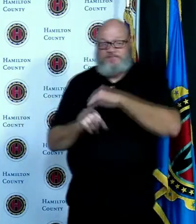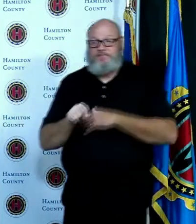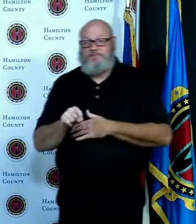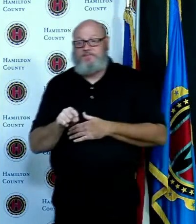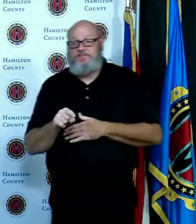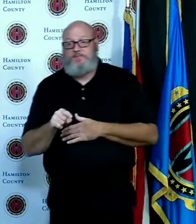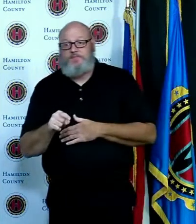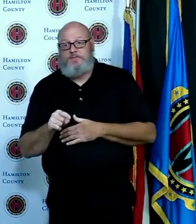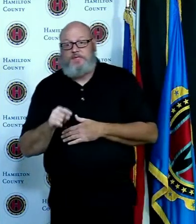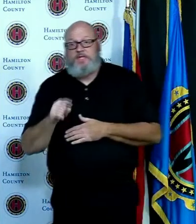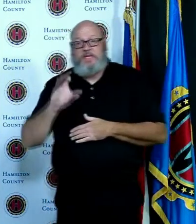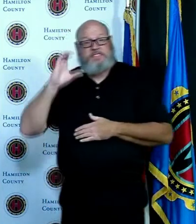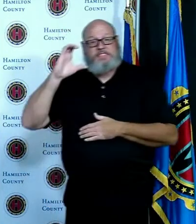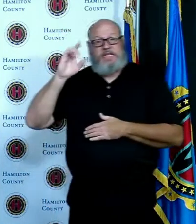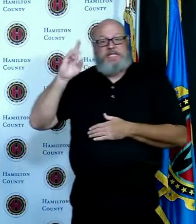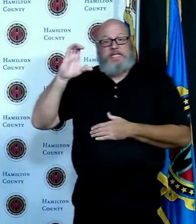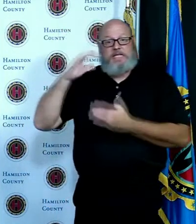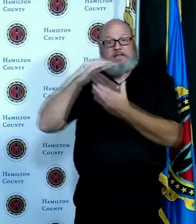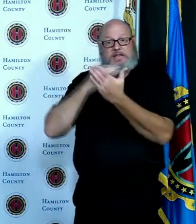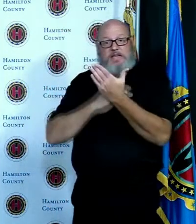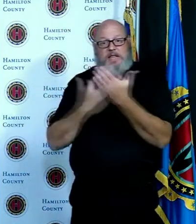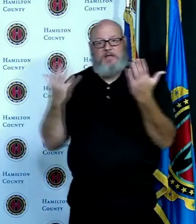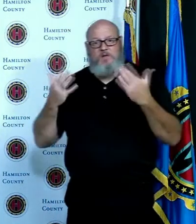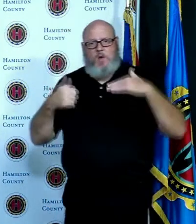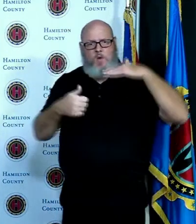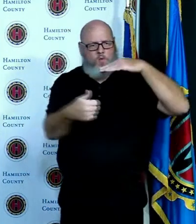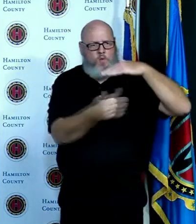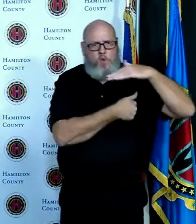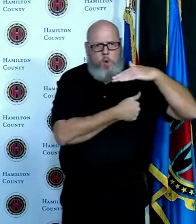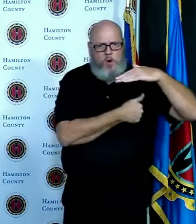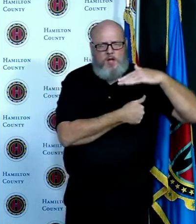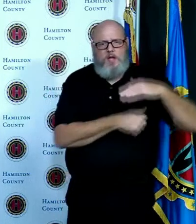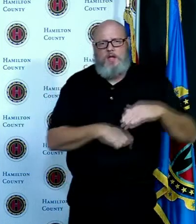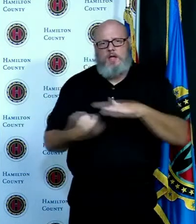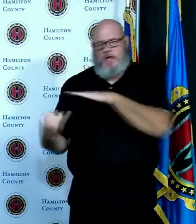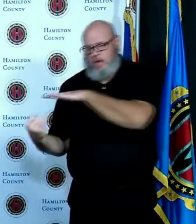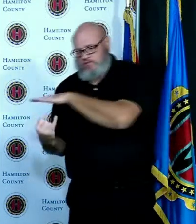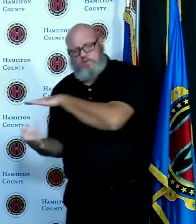couple times throughout the pandemic but if you have any of those symptoms the message has not